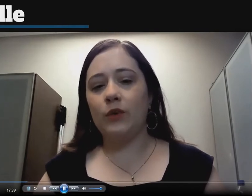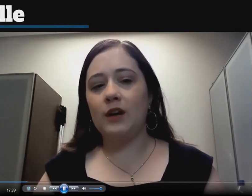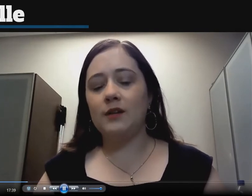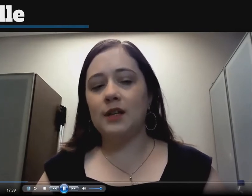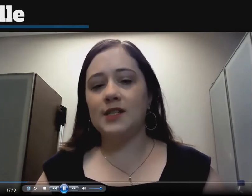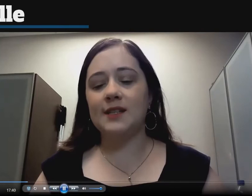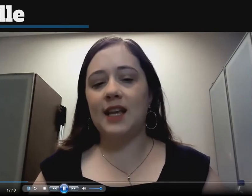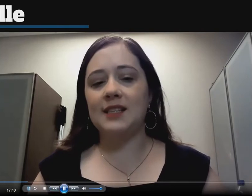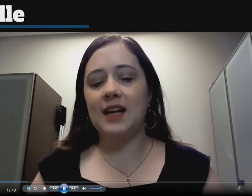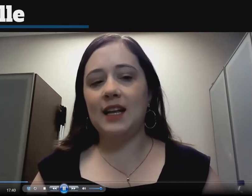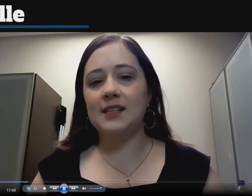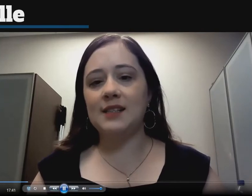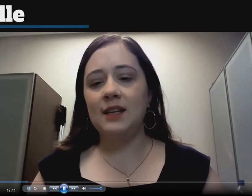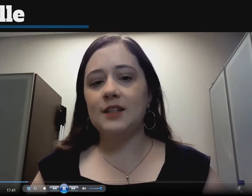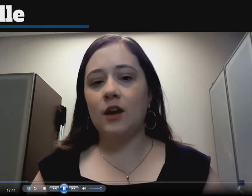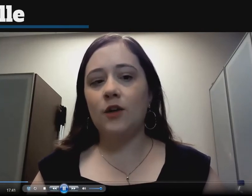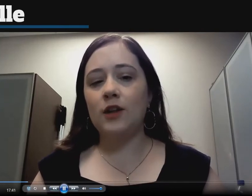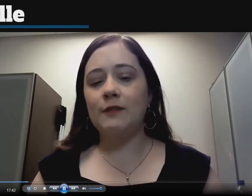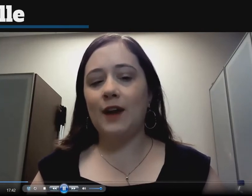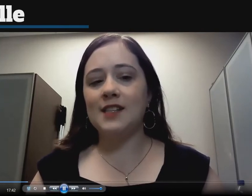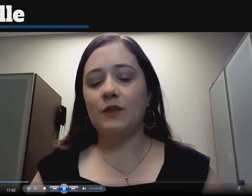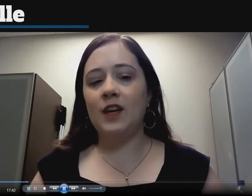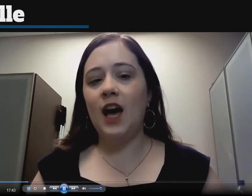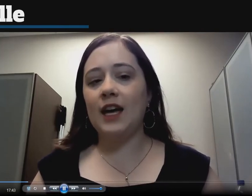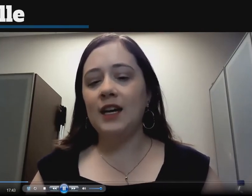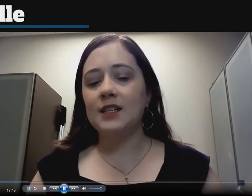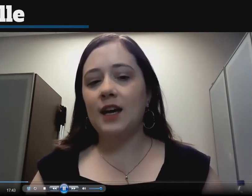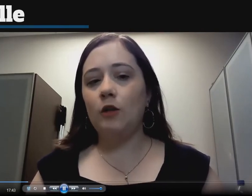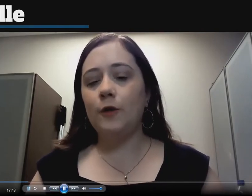to read the unified English Braille code, learn to use